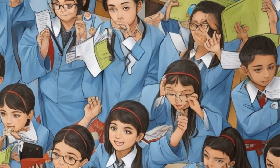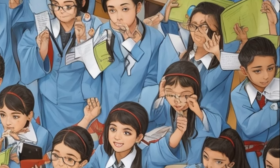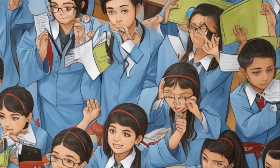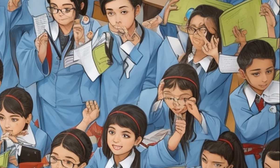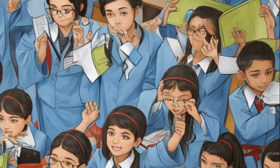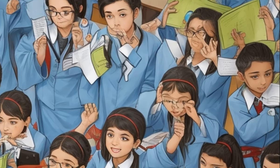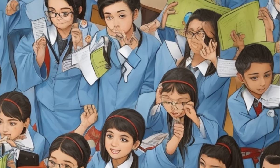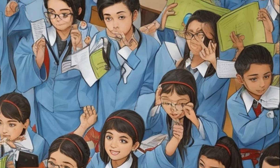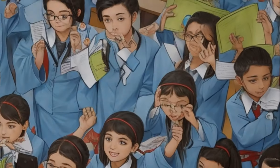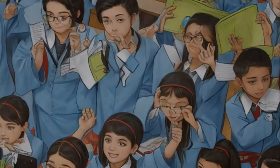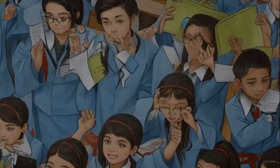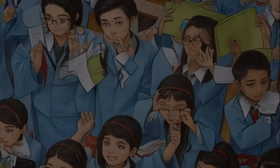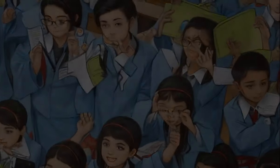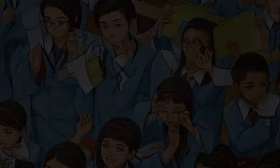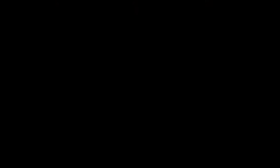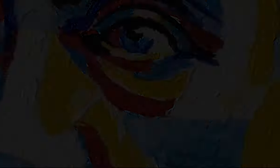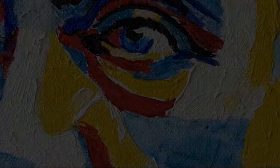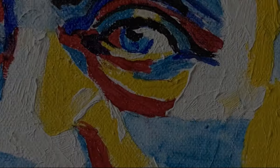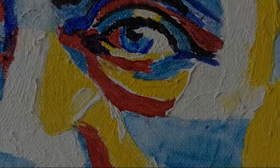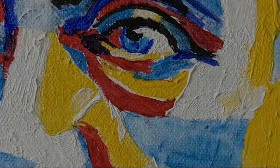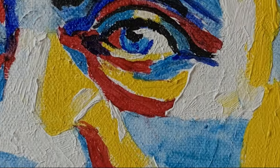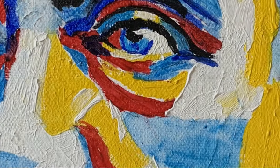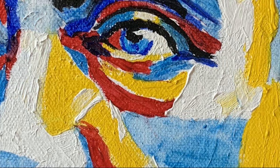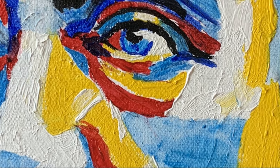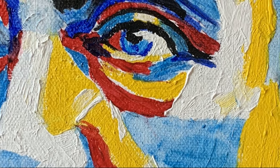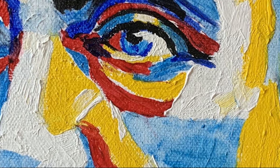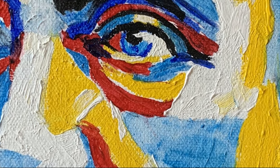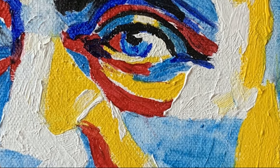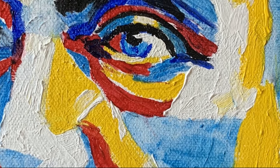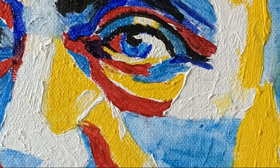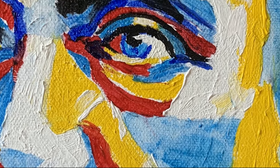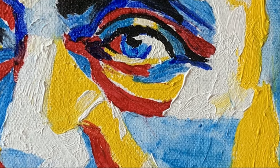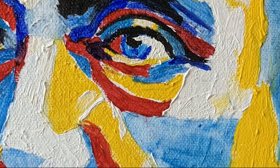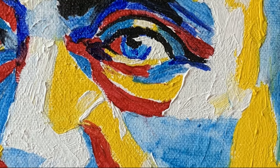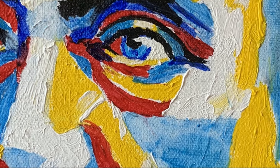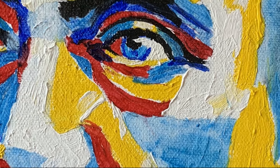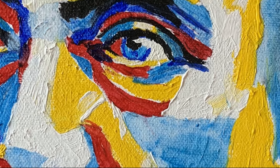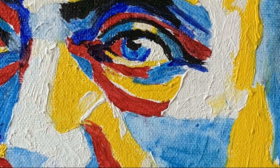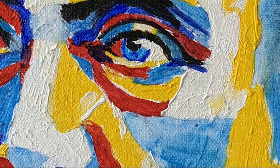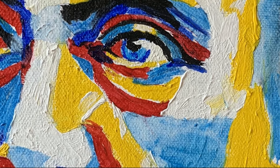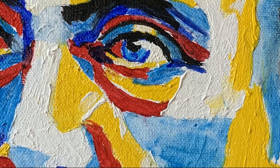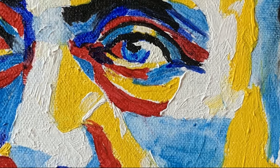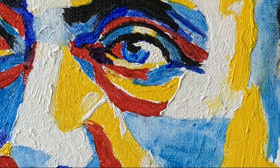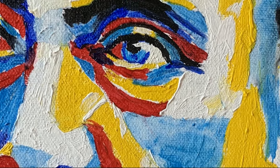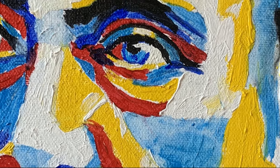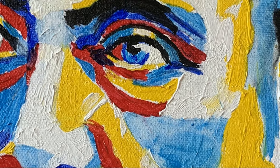Born in Louhans, France, in 1803, Ferdinand Berthier was deafened at a young age due to